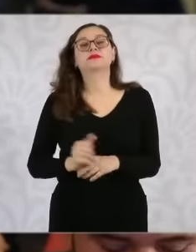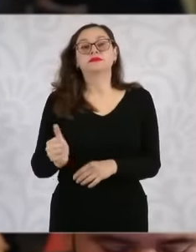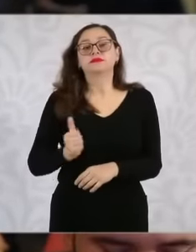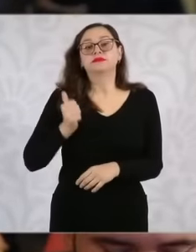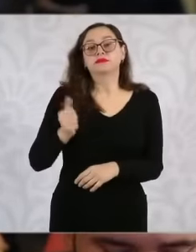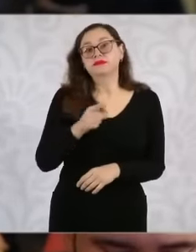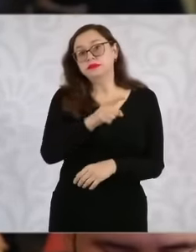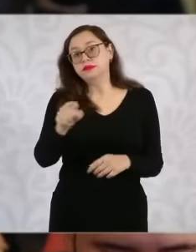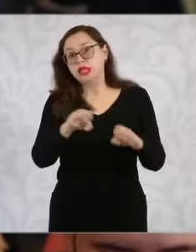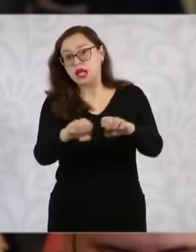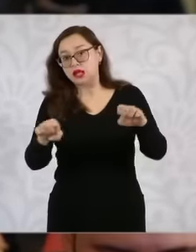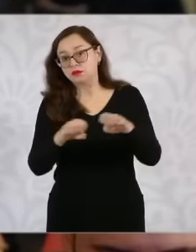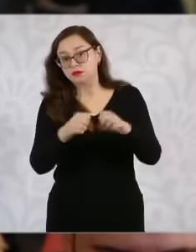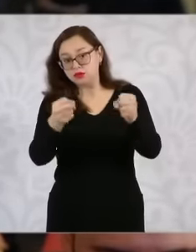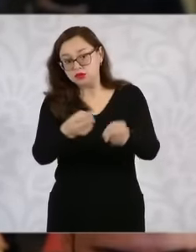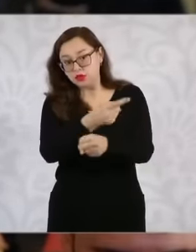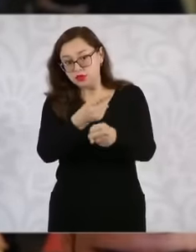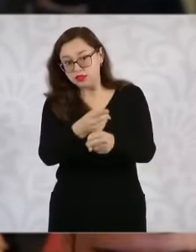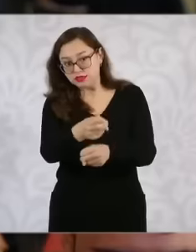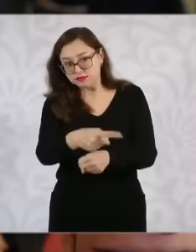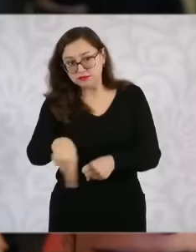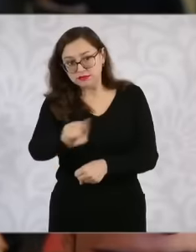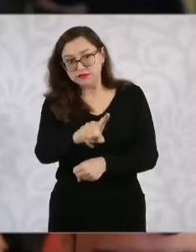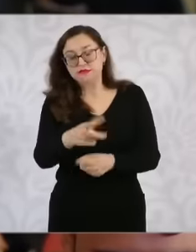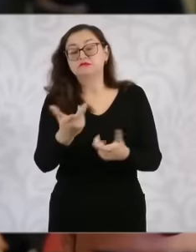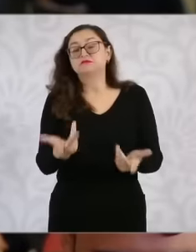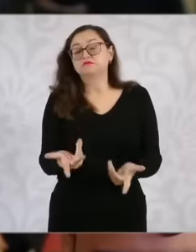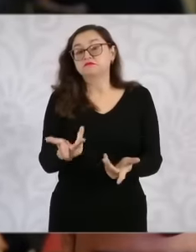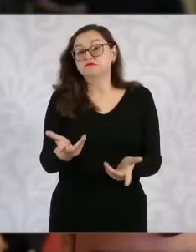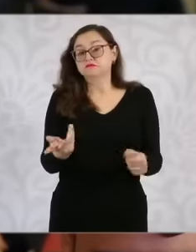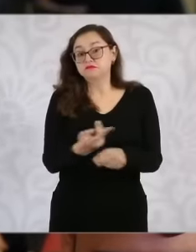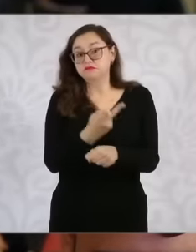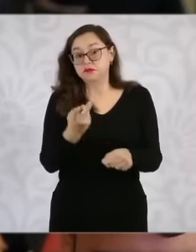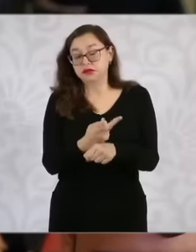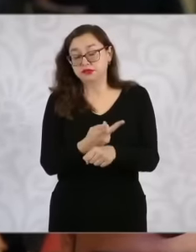the president is going to take to combat arms trafficking in the previous six-year term. Andrés Manuel